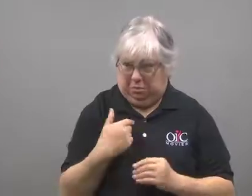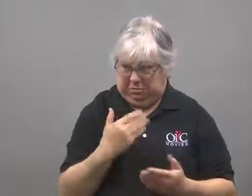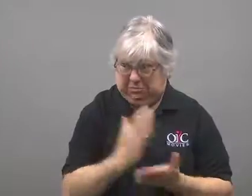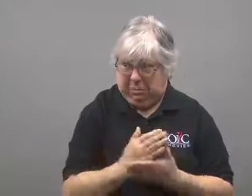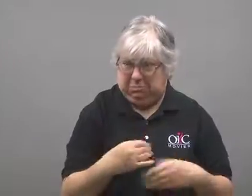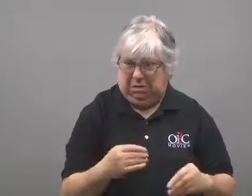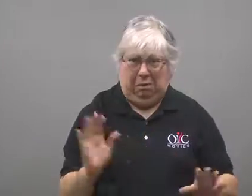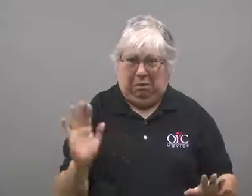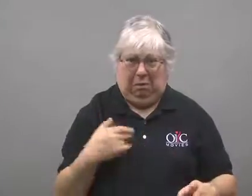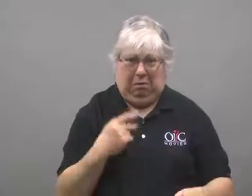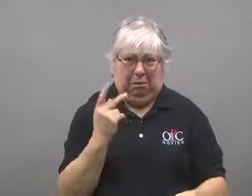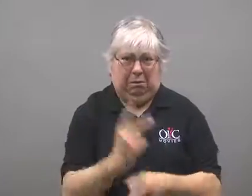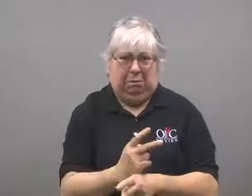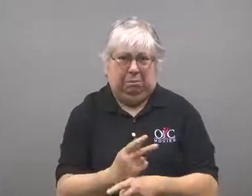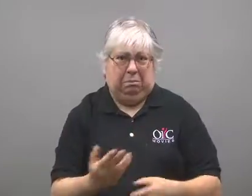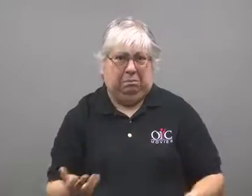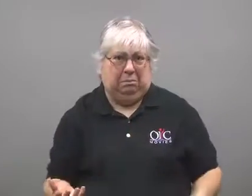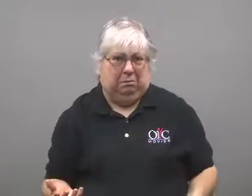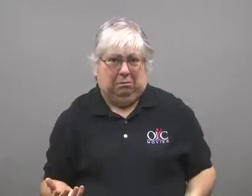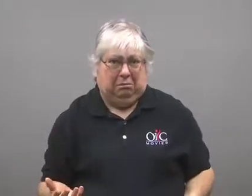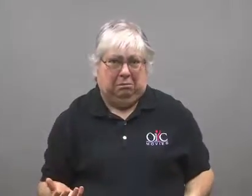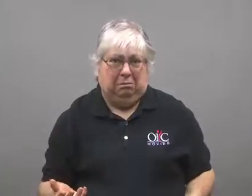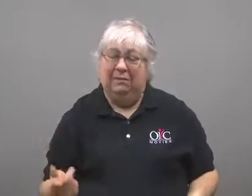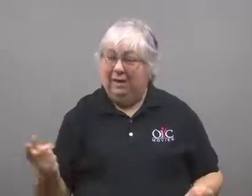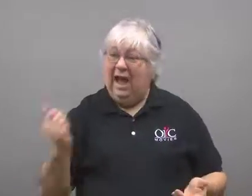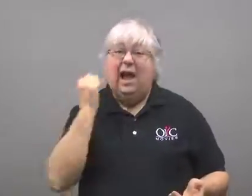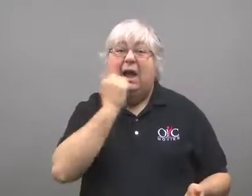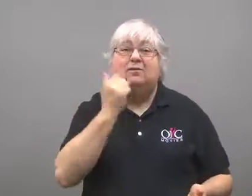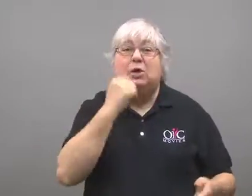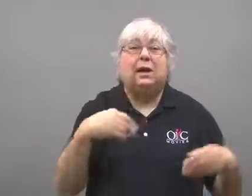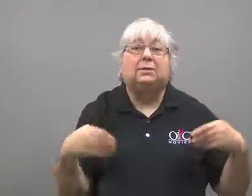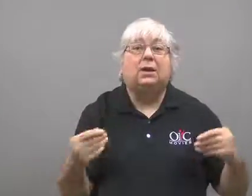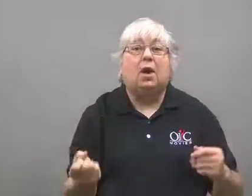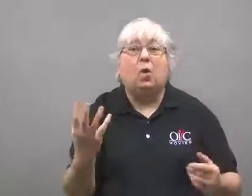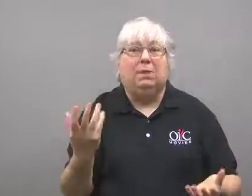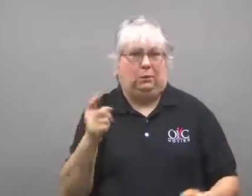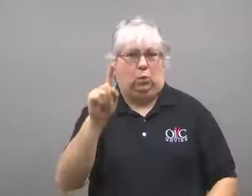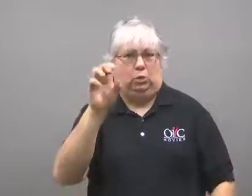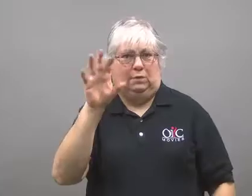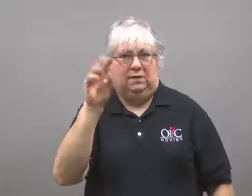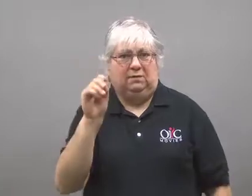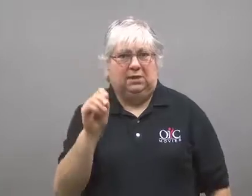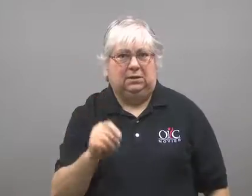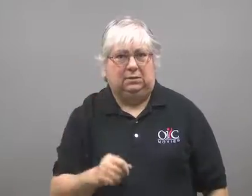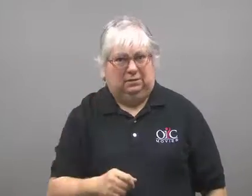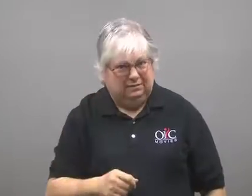He decided to continue selling them. He sells 150 of them in a day.